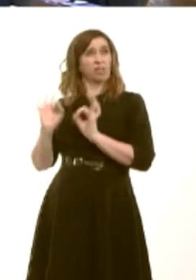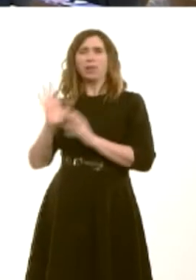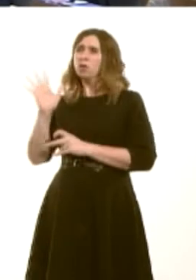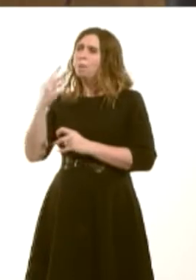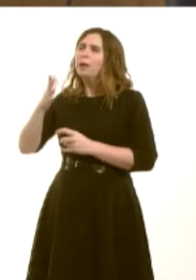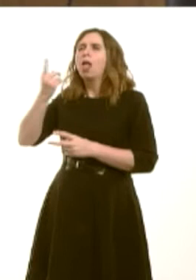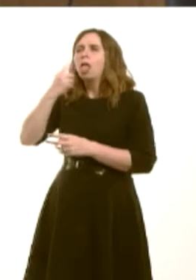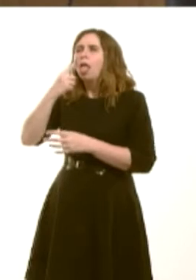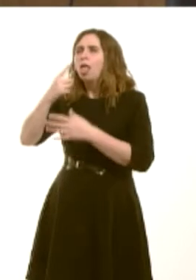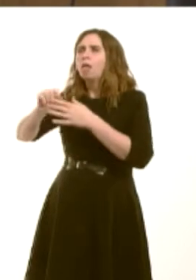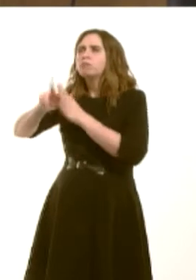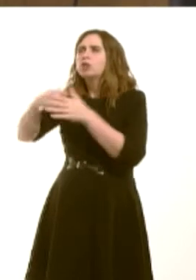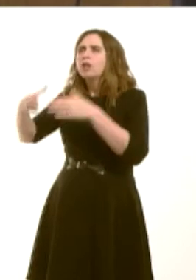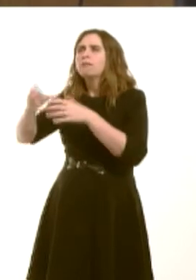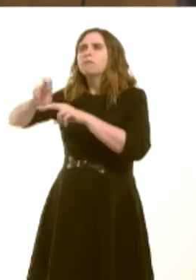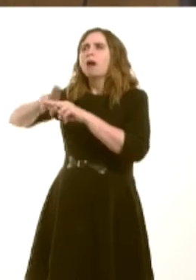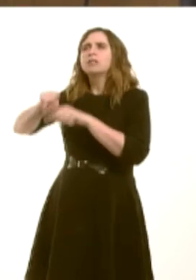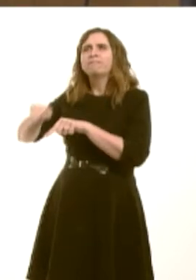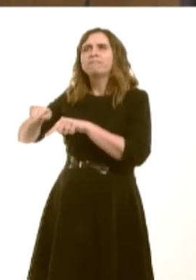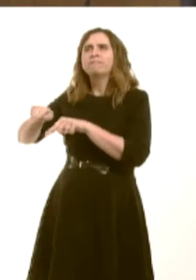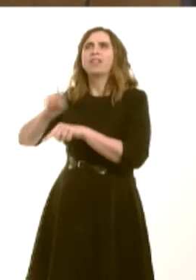scheme in Cardiff, which gave rise to the story that we saw this morning. That is to